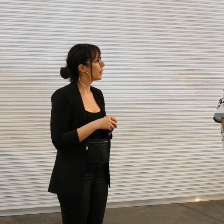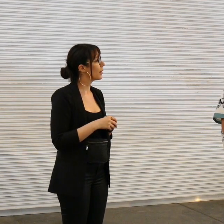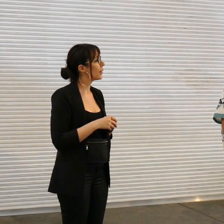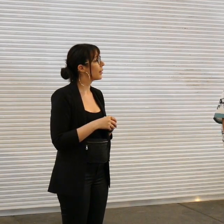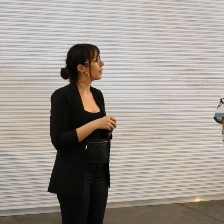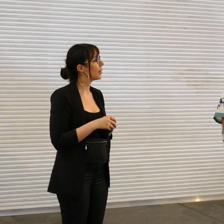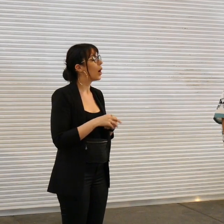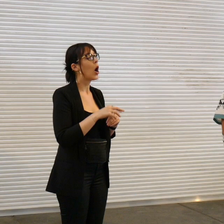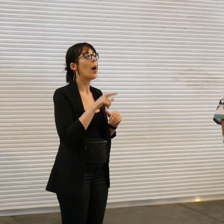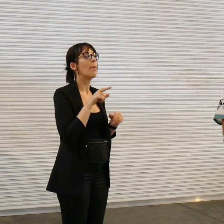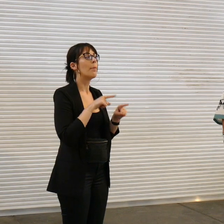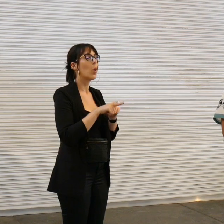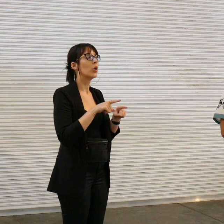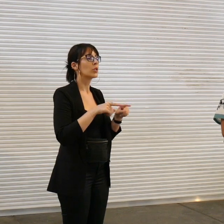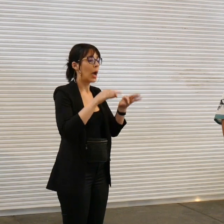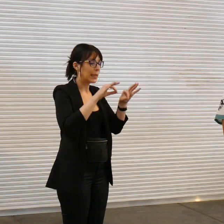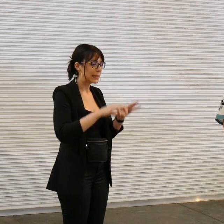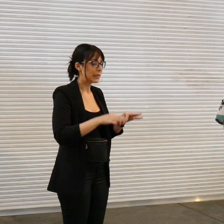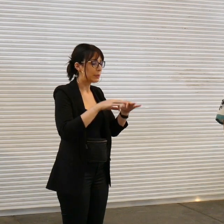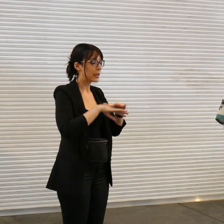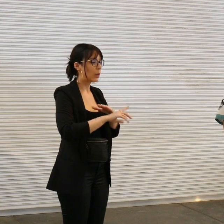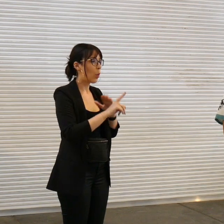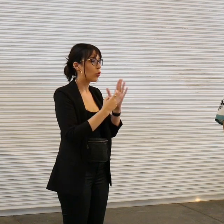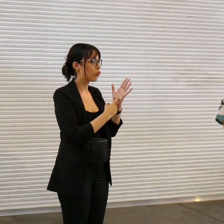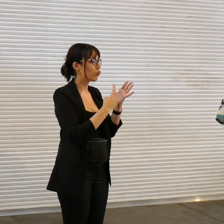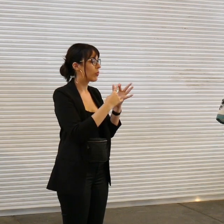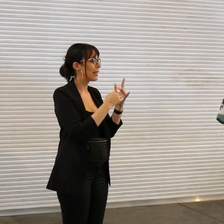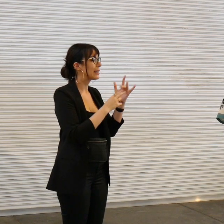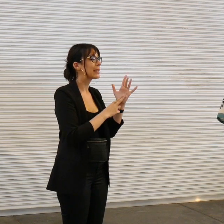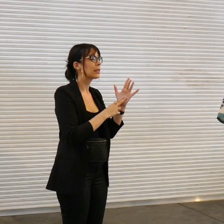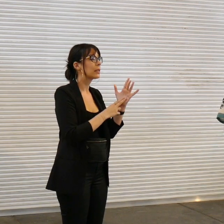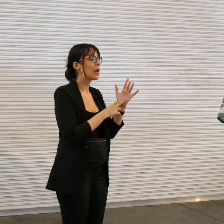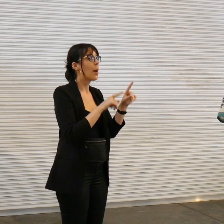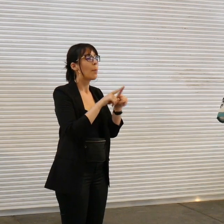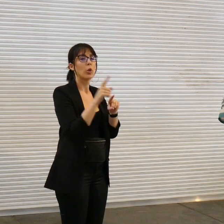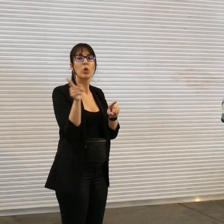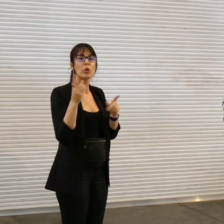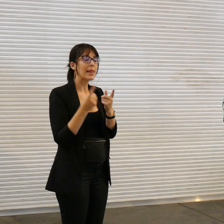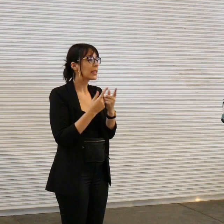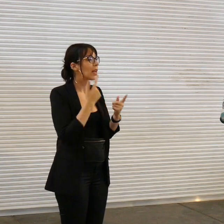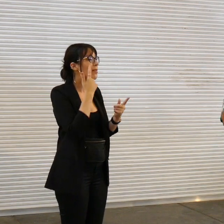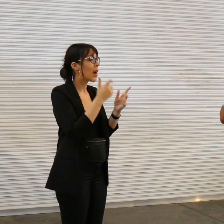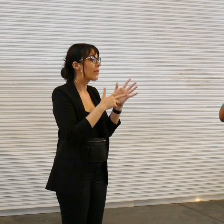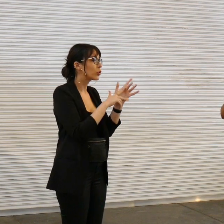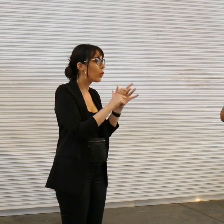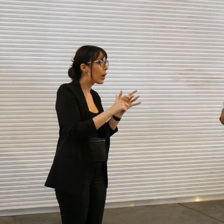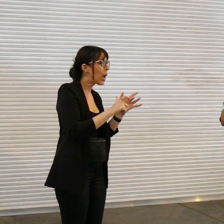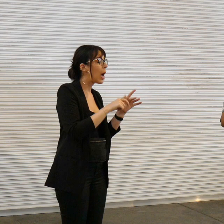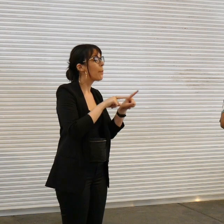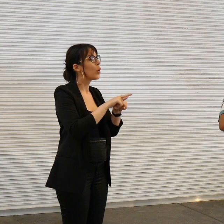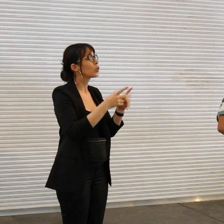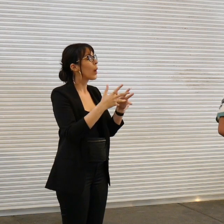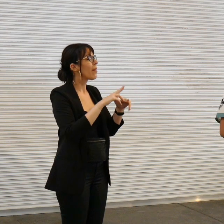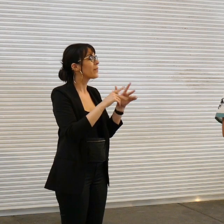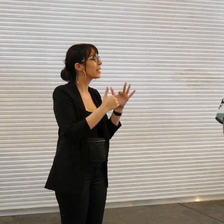resin and items I collected in Victoria or in Mebourne mainly in Collingwood and Fitzoy I'm not